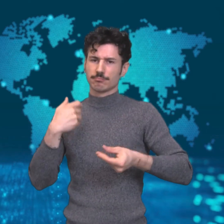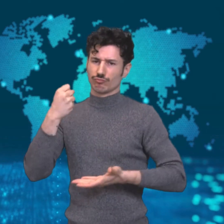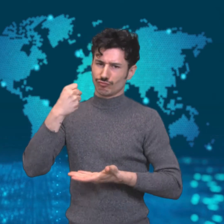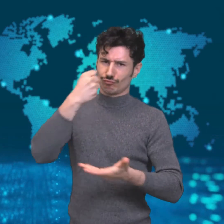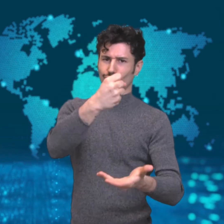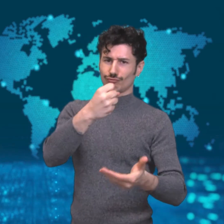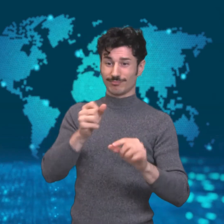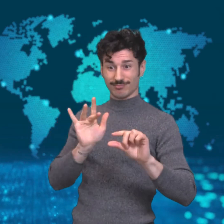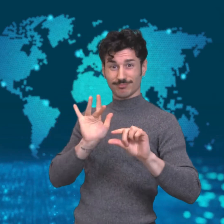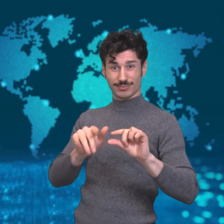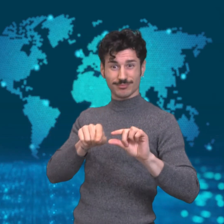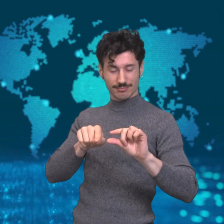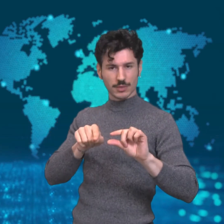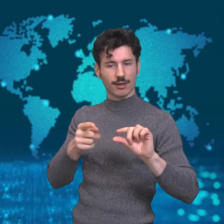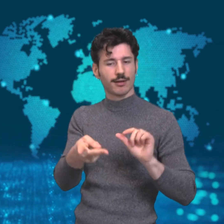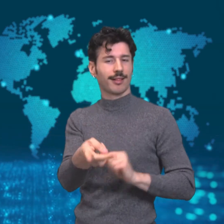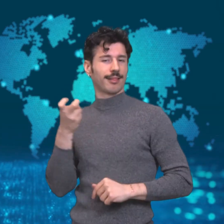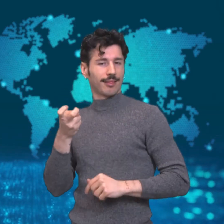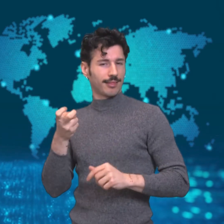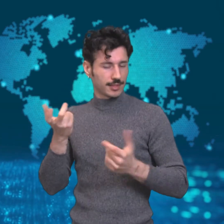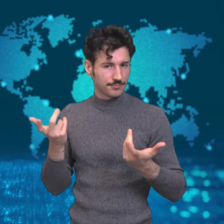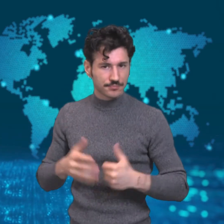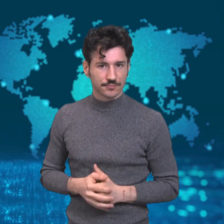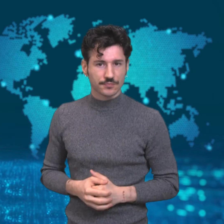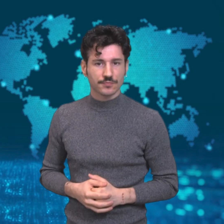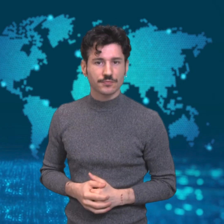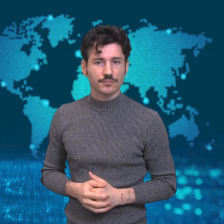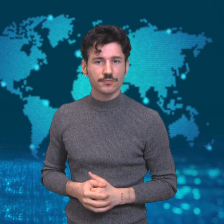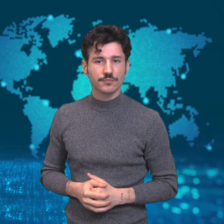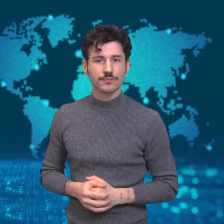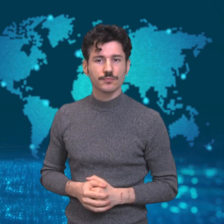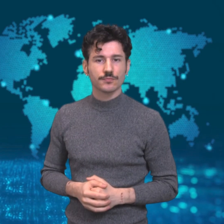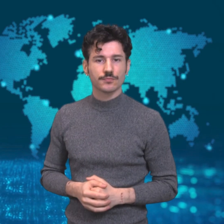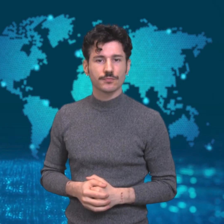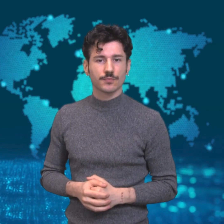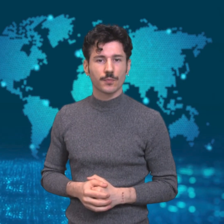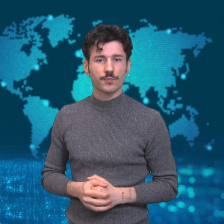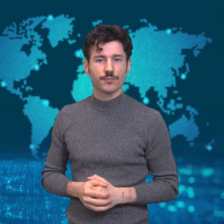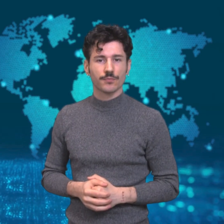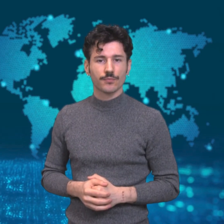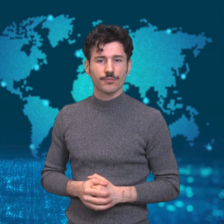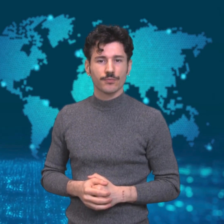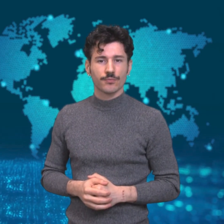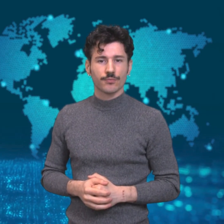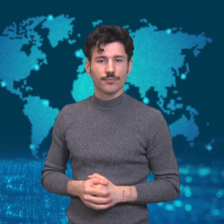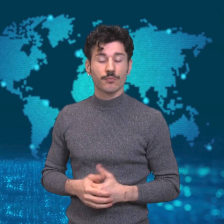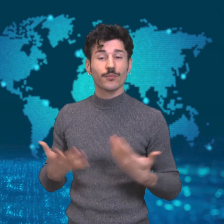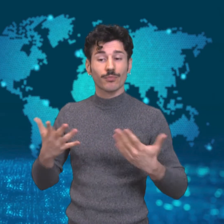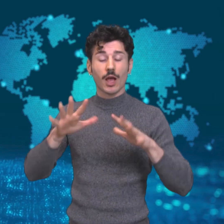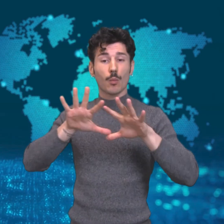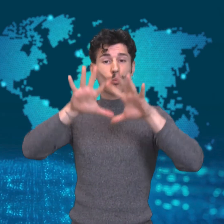have received an emergency financial aid but must pay for a fee to get it.